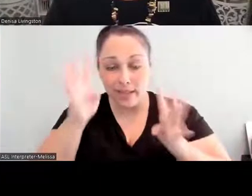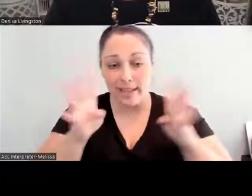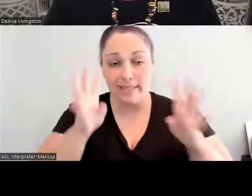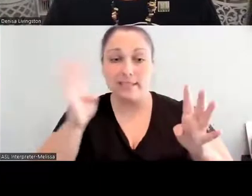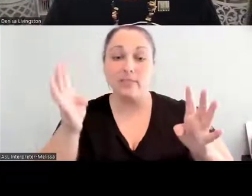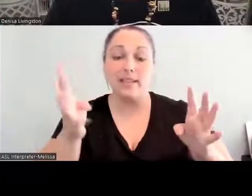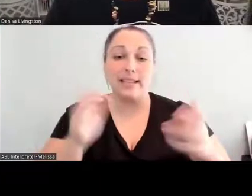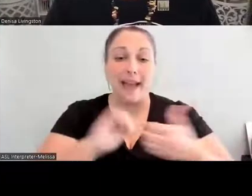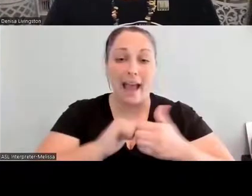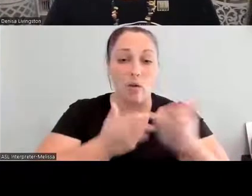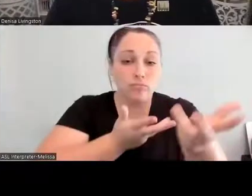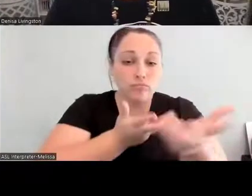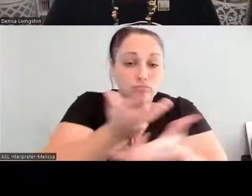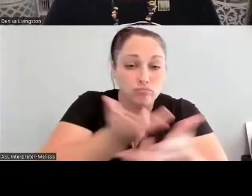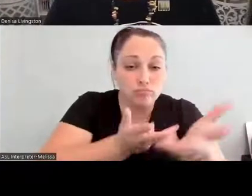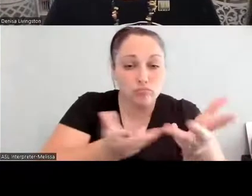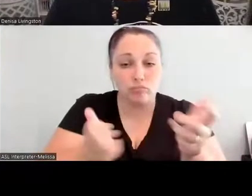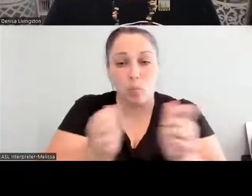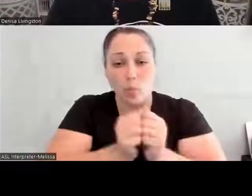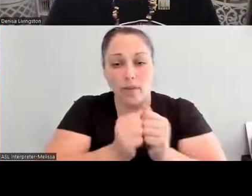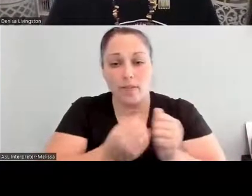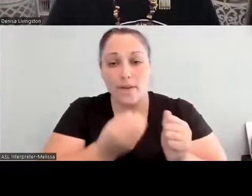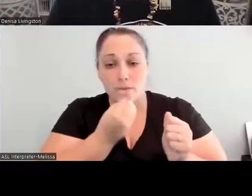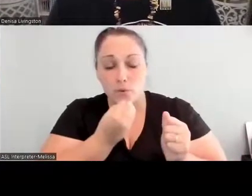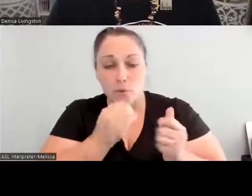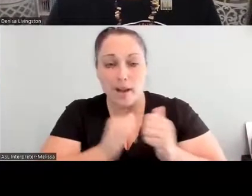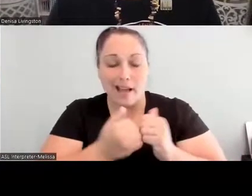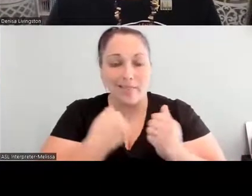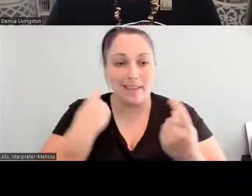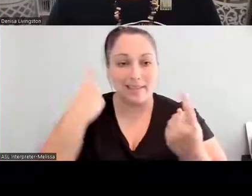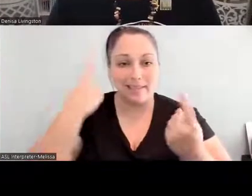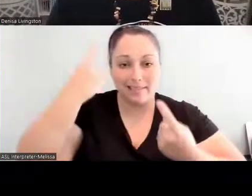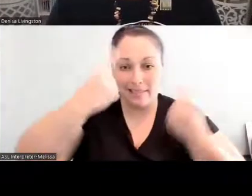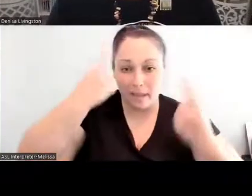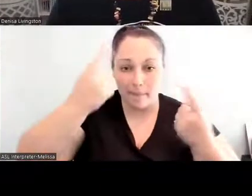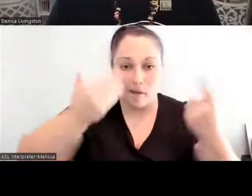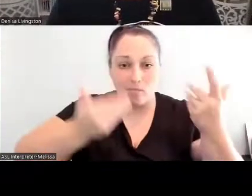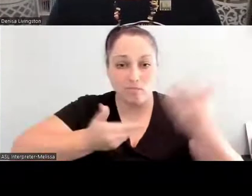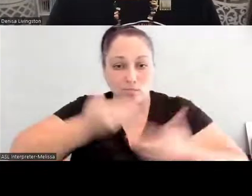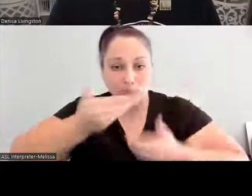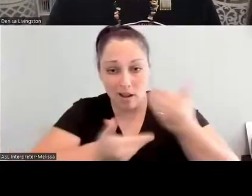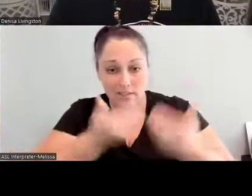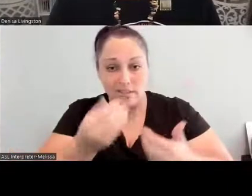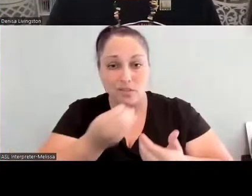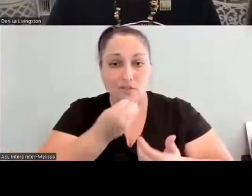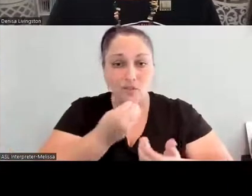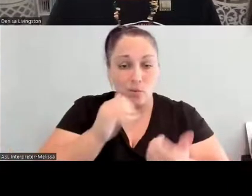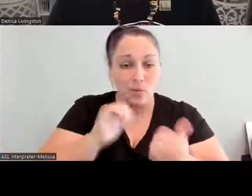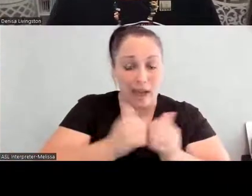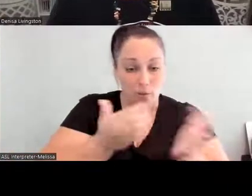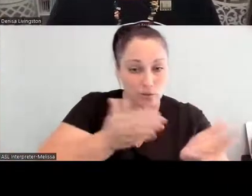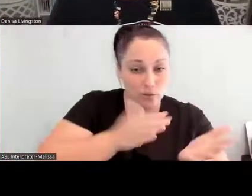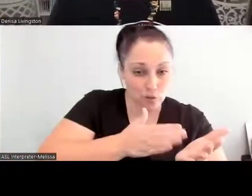foods, how they're able to think about the way food is processed, think about the way food is cooked, and also eating together